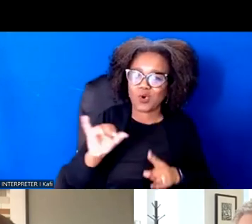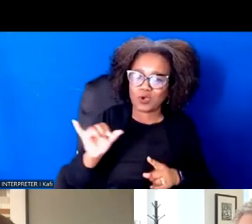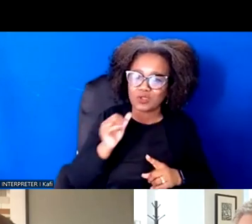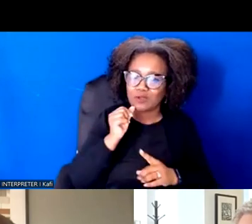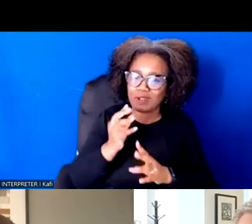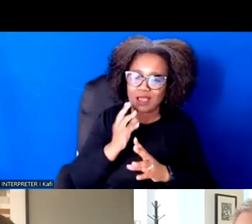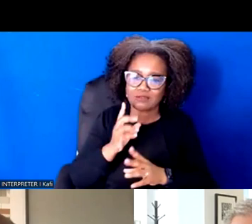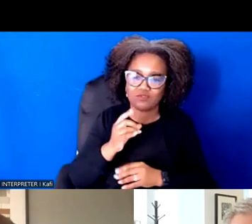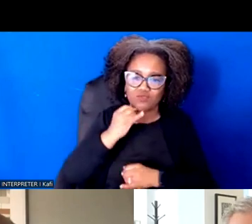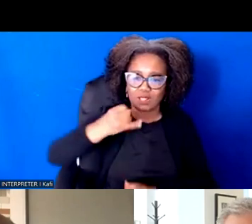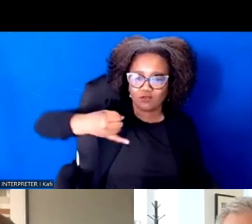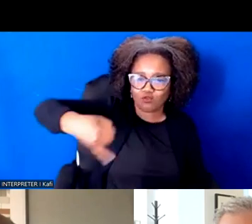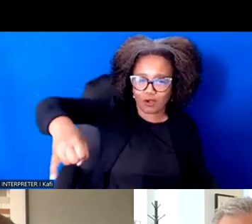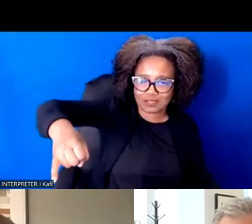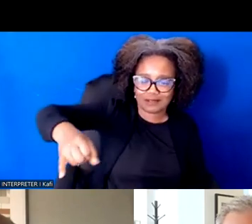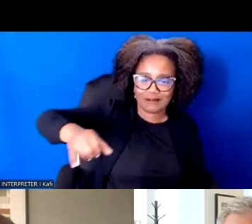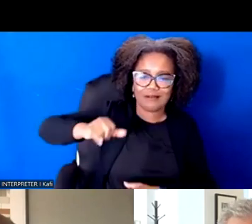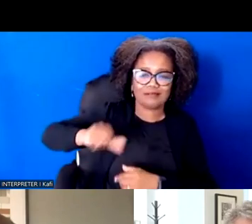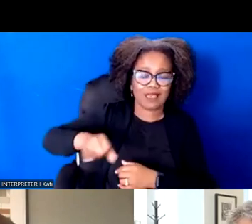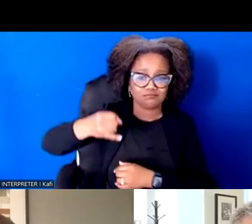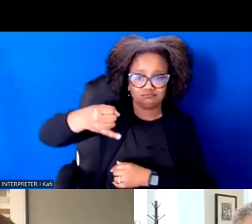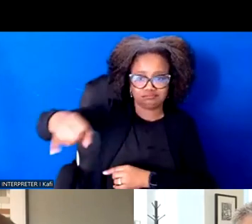People from trying to limit capitalist power.